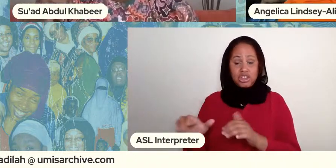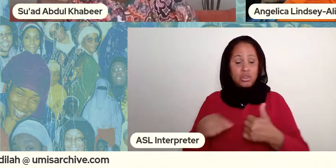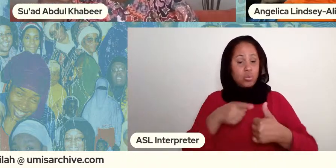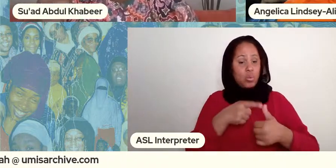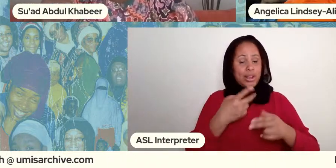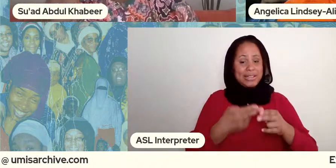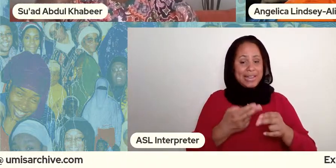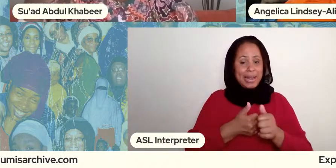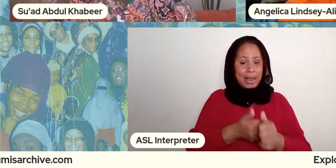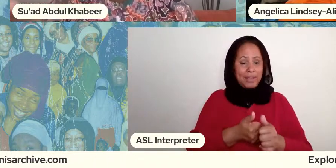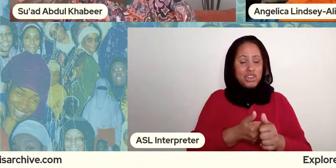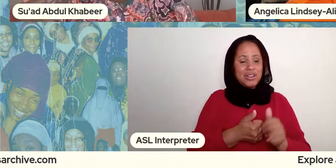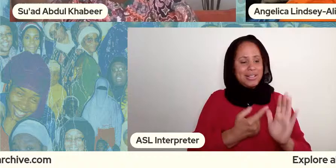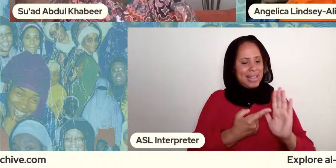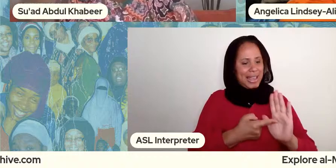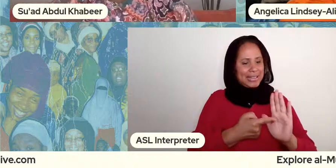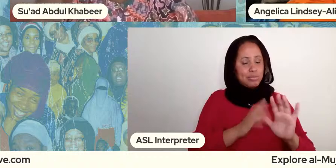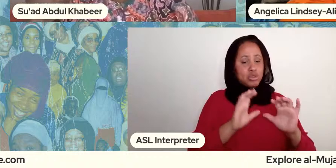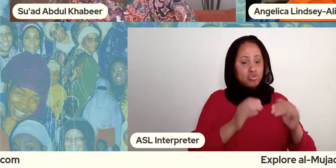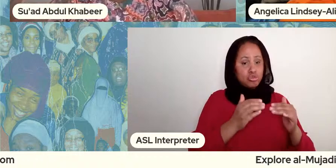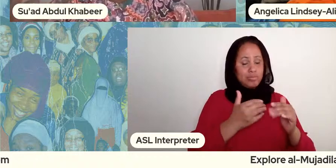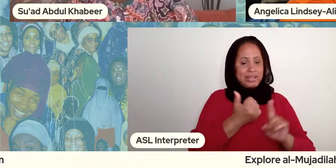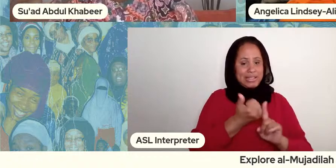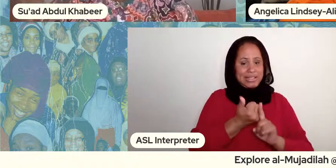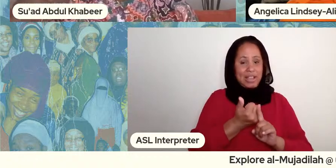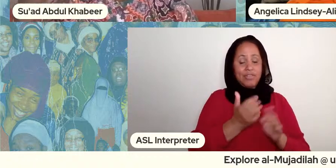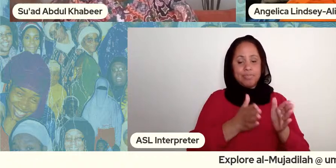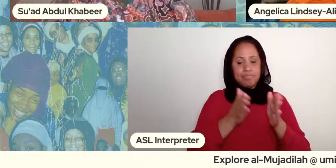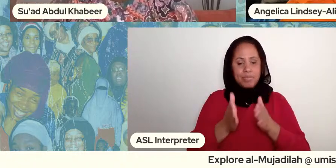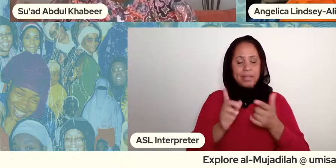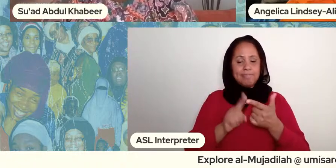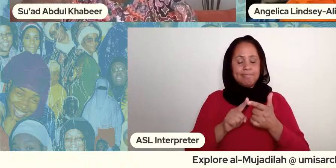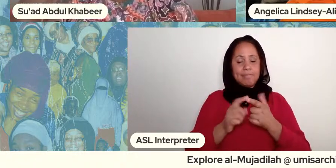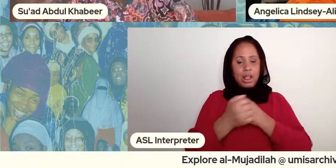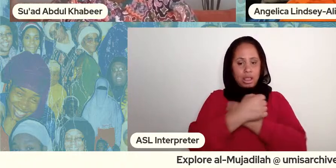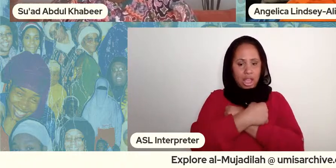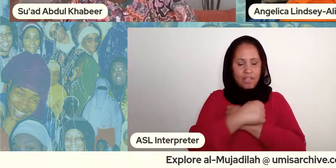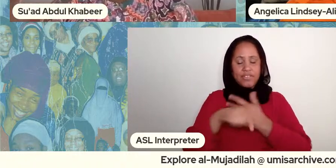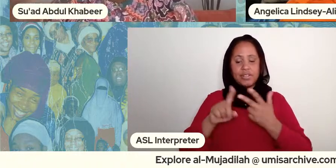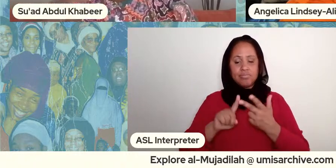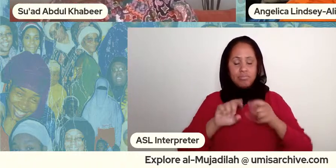exhibition itself then there's one love then there's heartbreak and then their sister